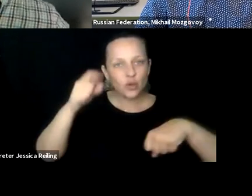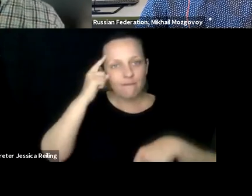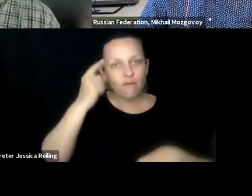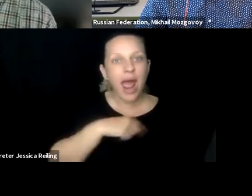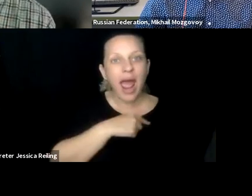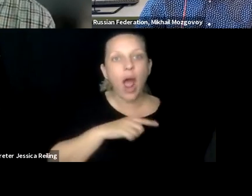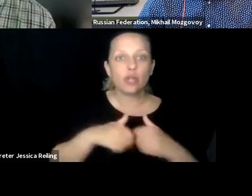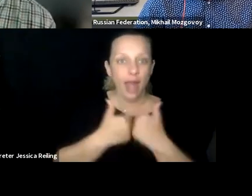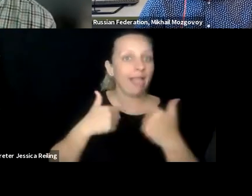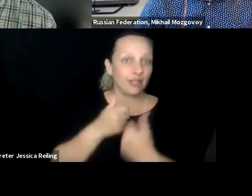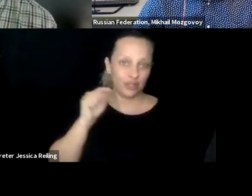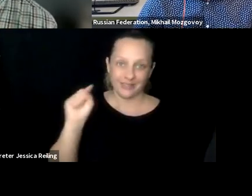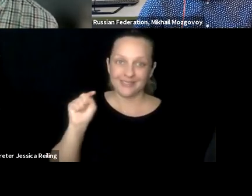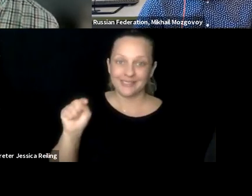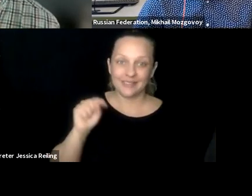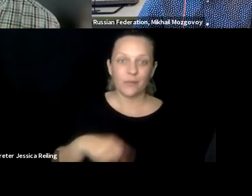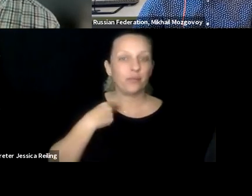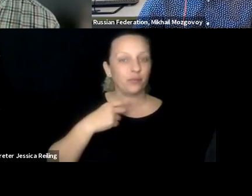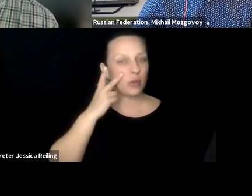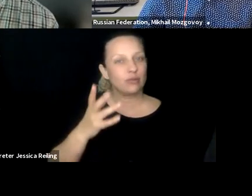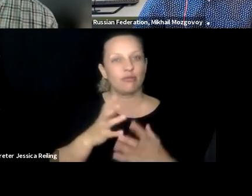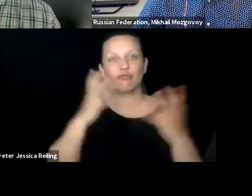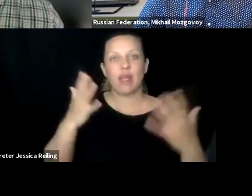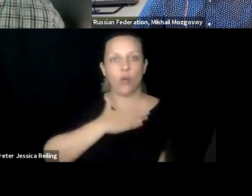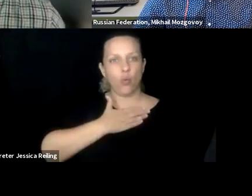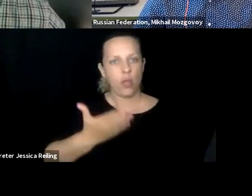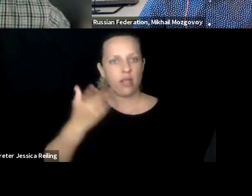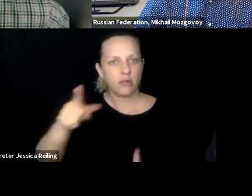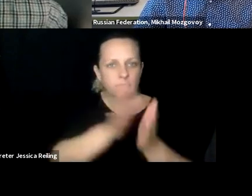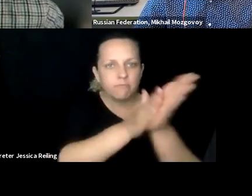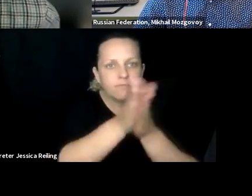think they have a great potential